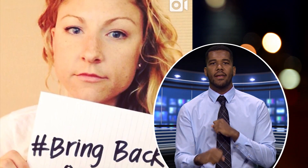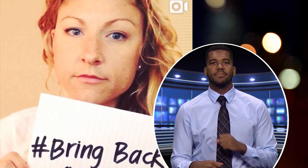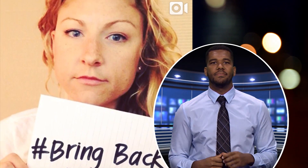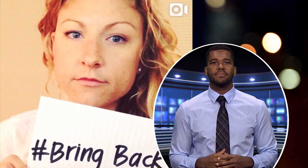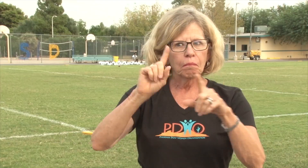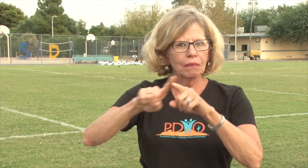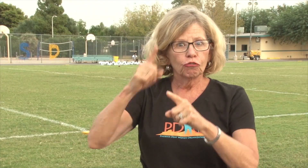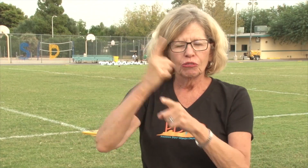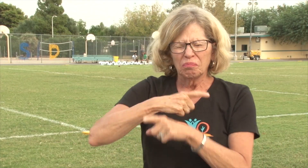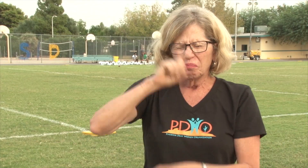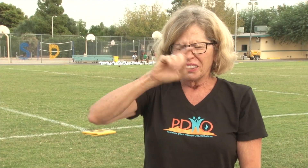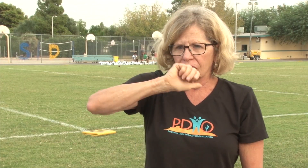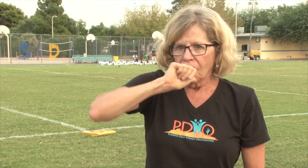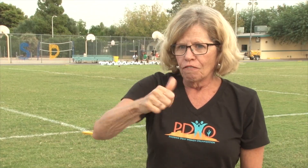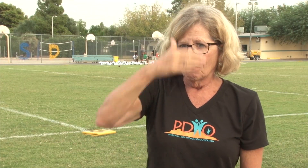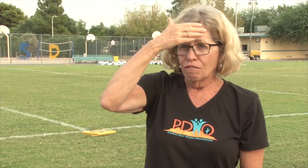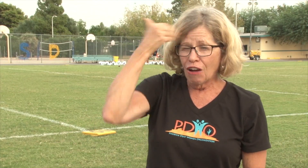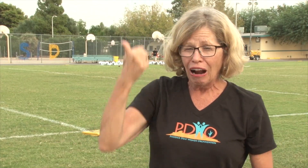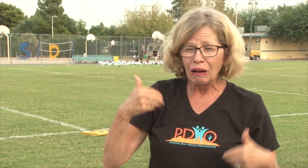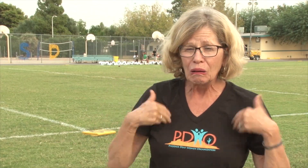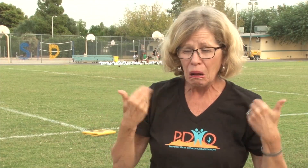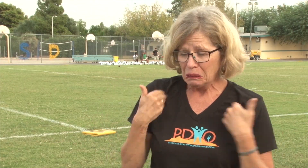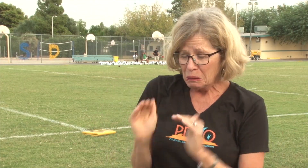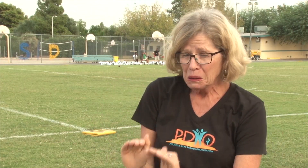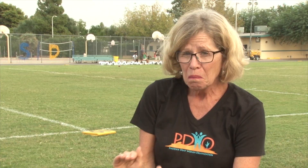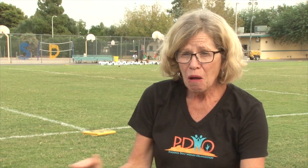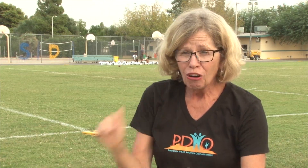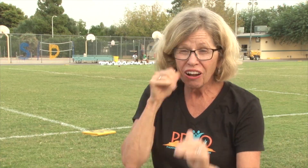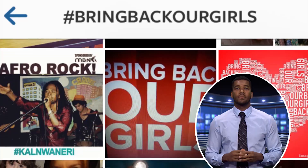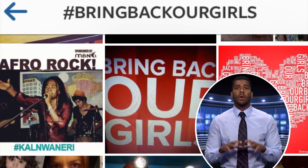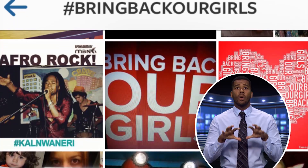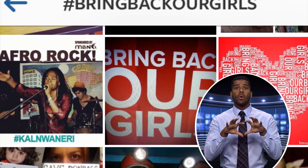Astrid: “We can’t forget about those little girls.”